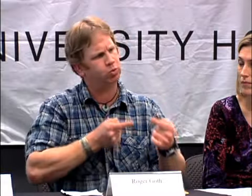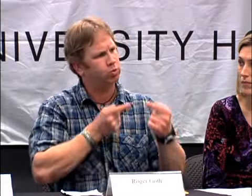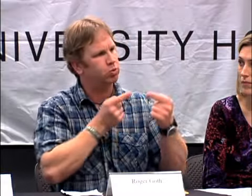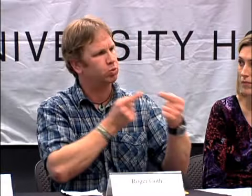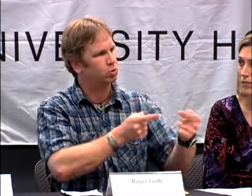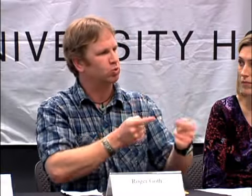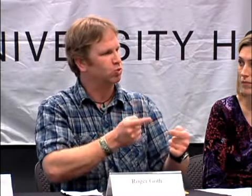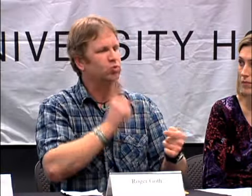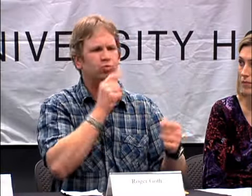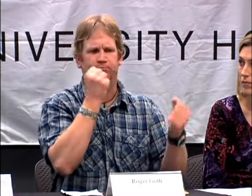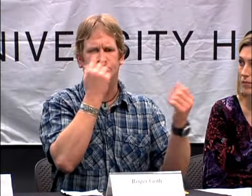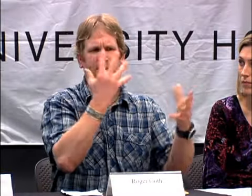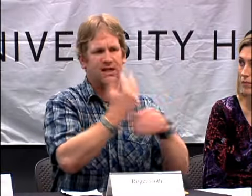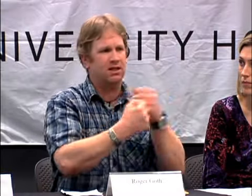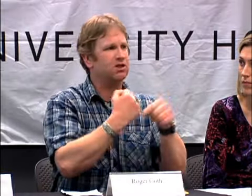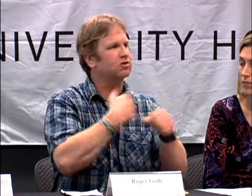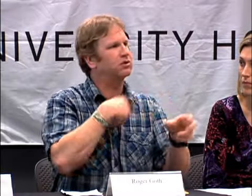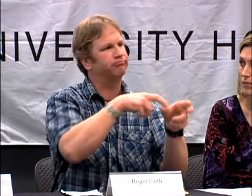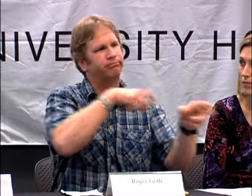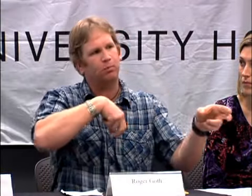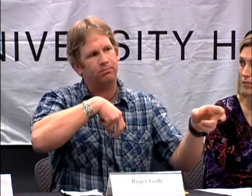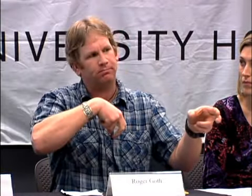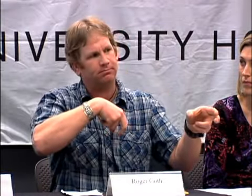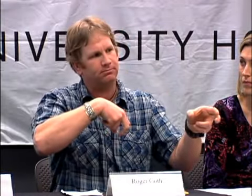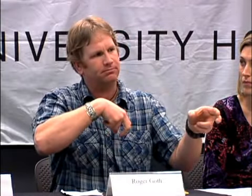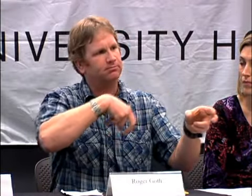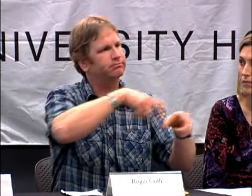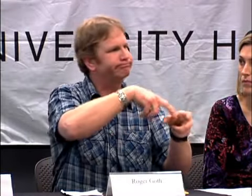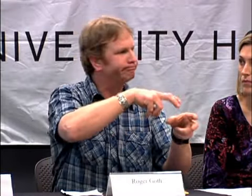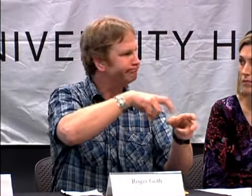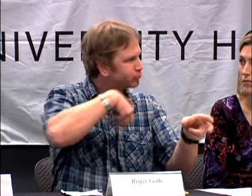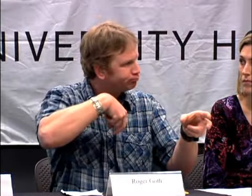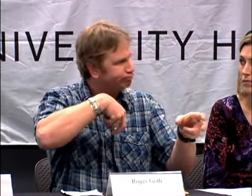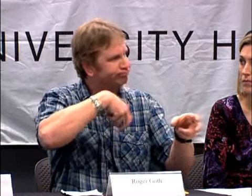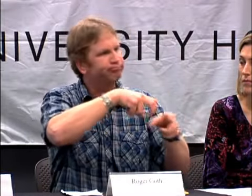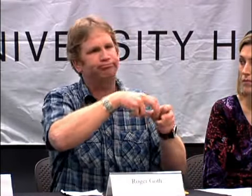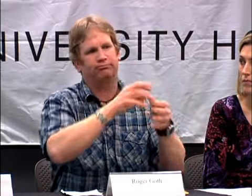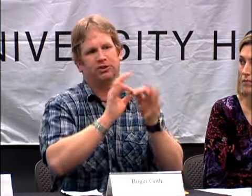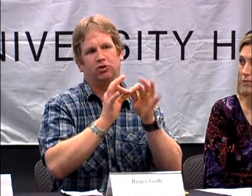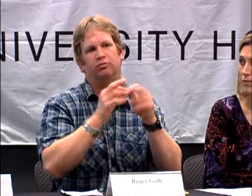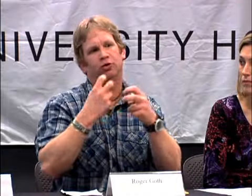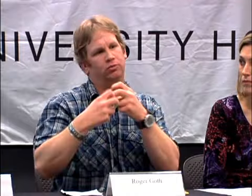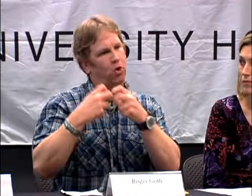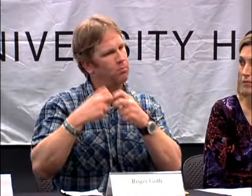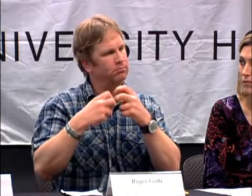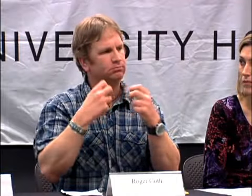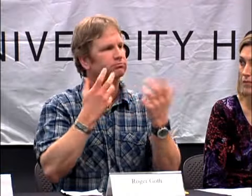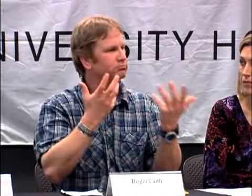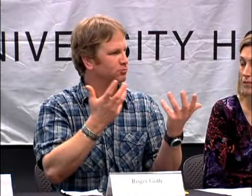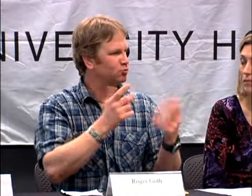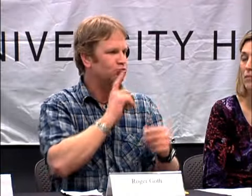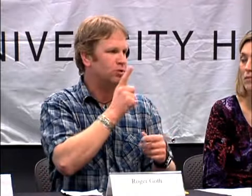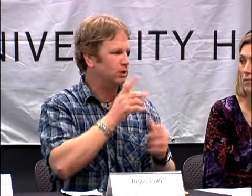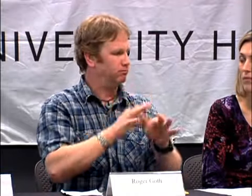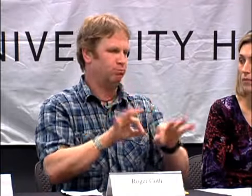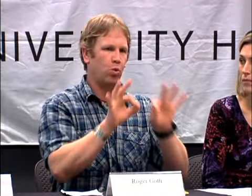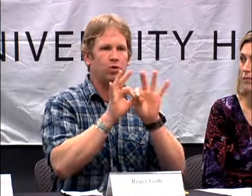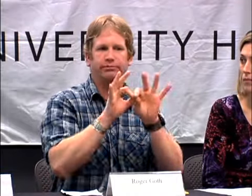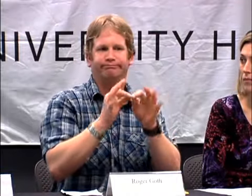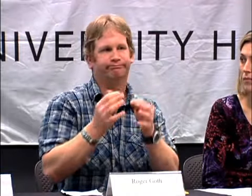AND I DIDN'T USE AN INTERPRETER, AND I REALLY STRUGGLED. AND FOR MANY YEARS I DIDN'T FEEL CONNECTED